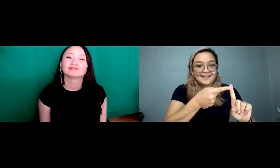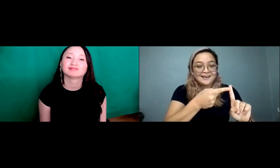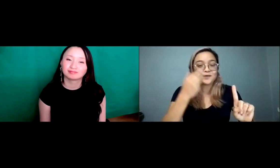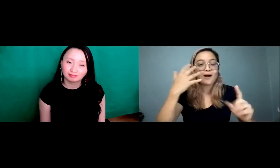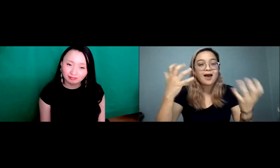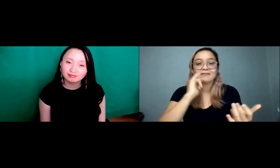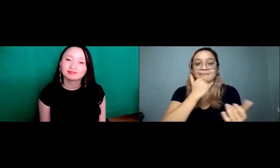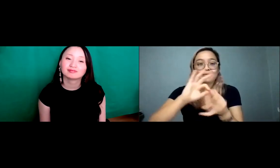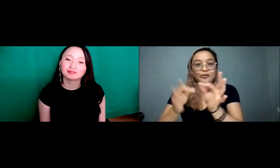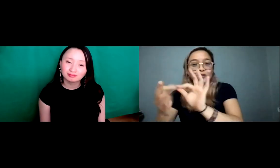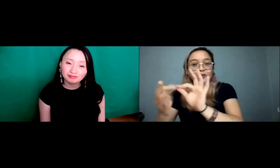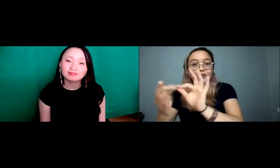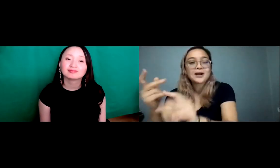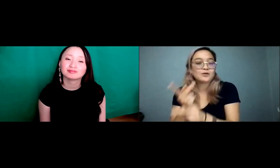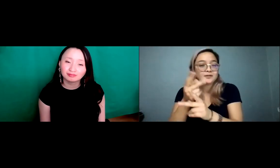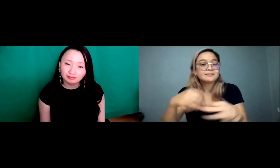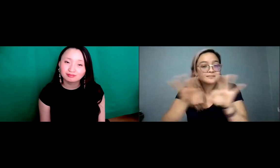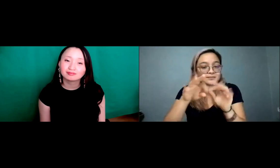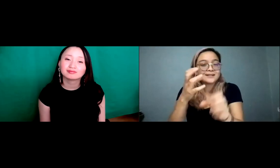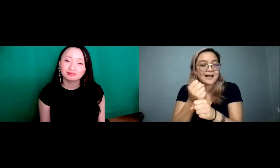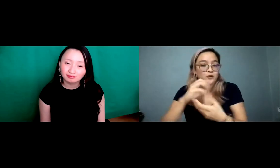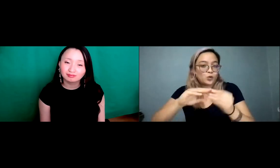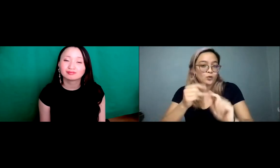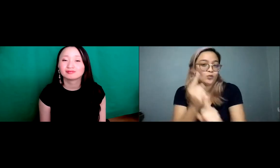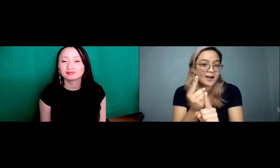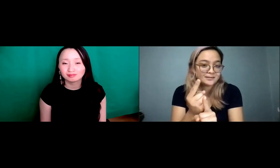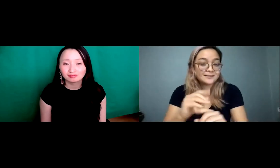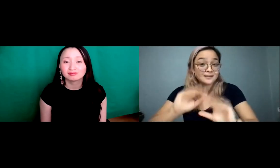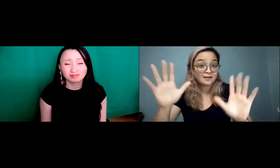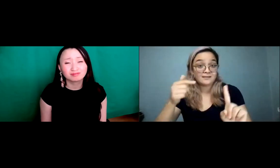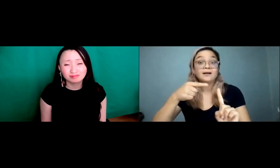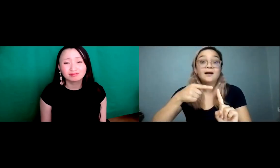maybe the misinterpretation of some of those things that are getting past that might get